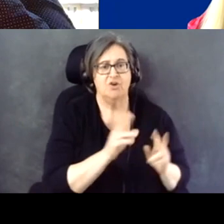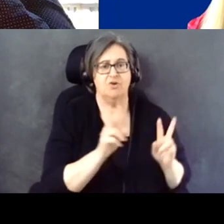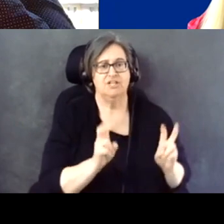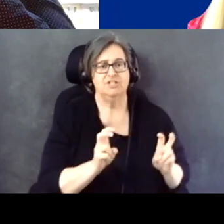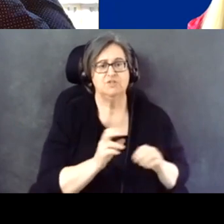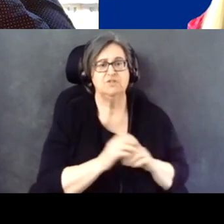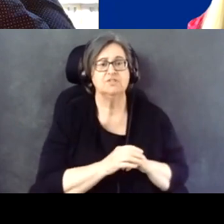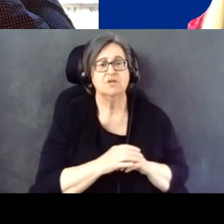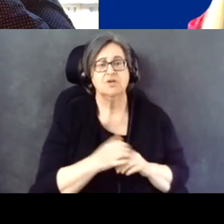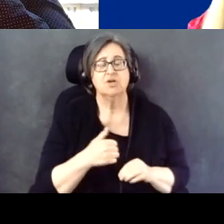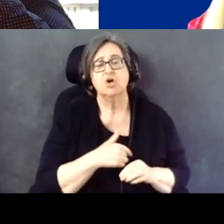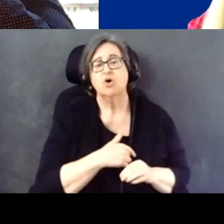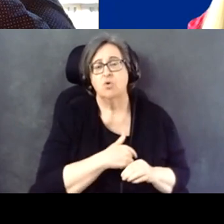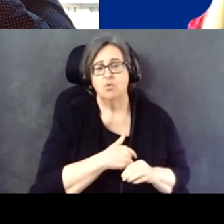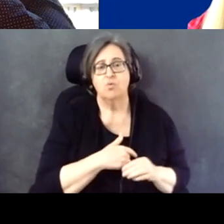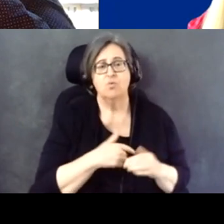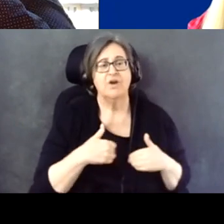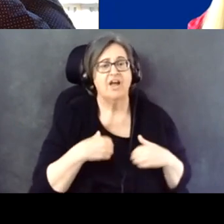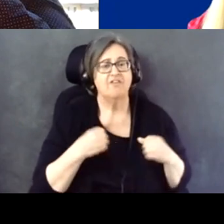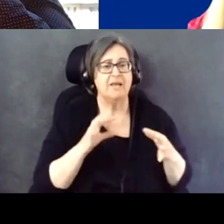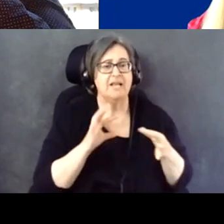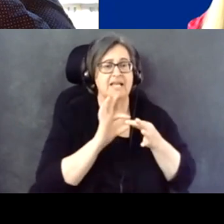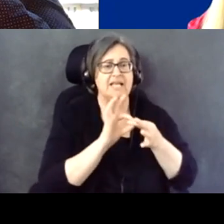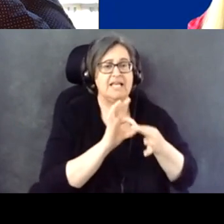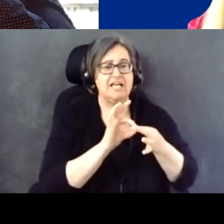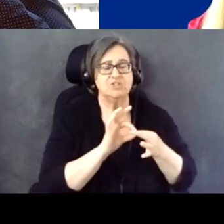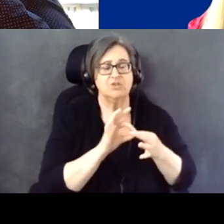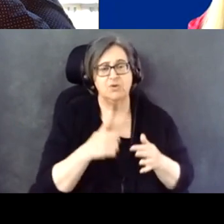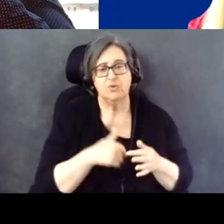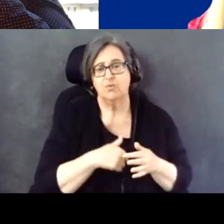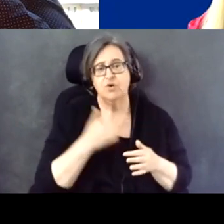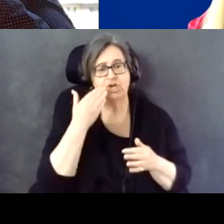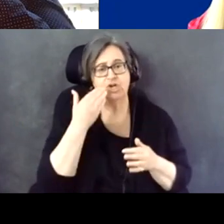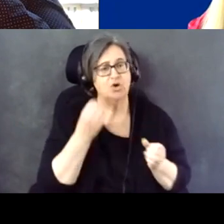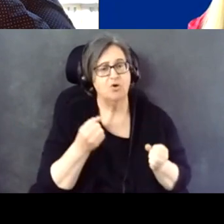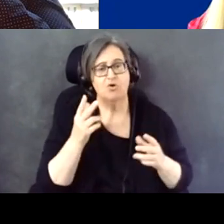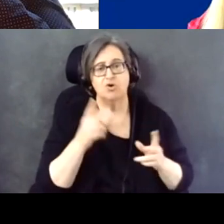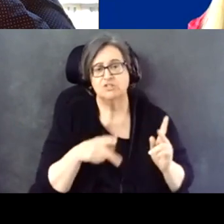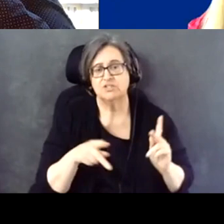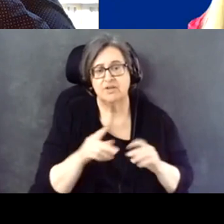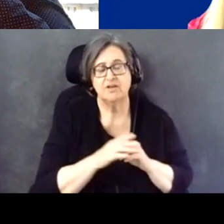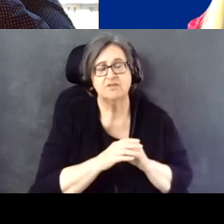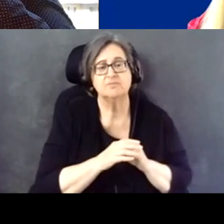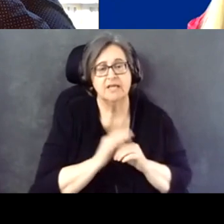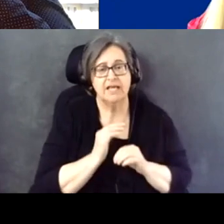We make lots of connections and we know a lot of people in our lives.